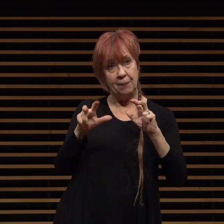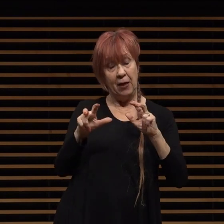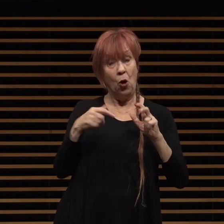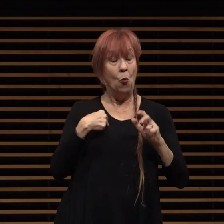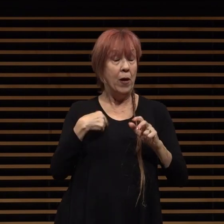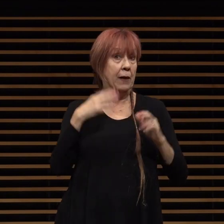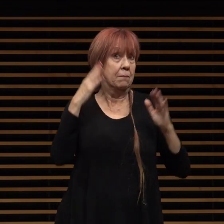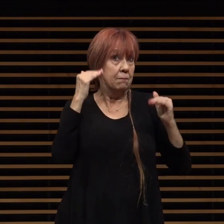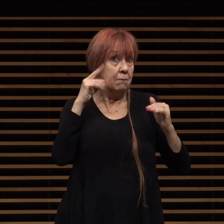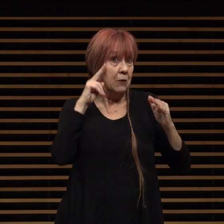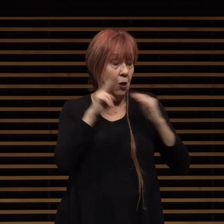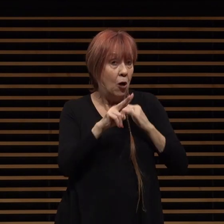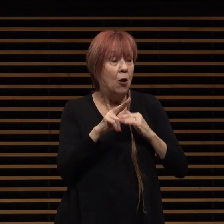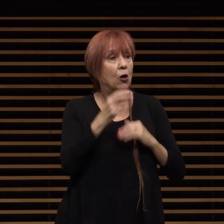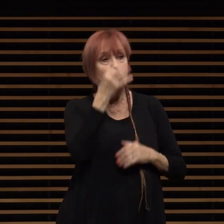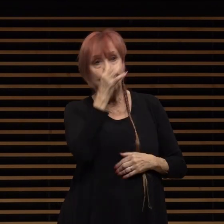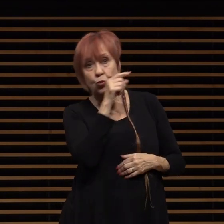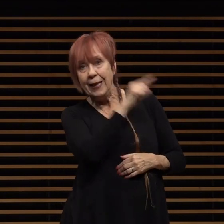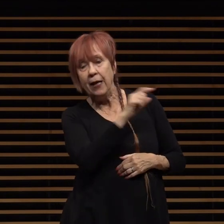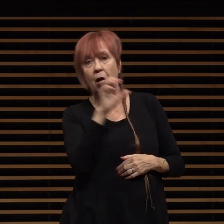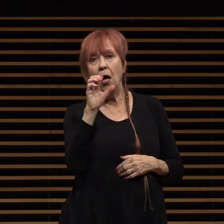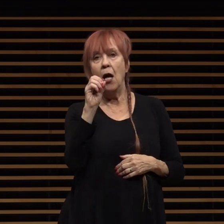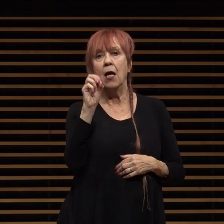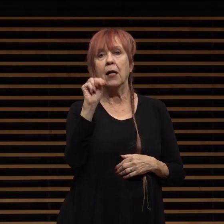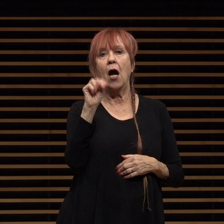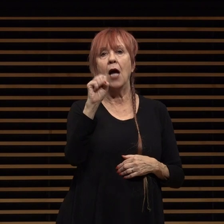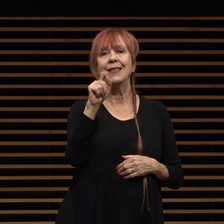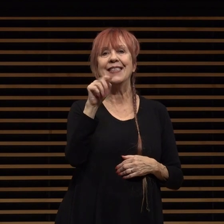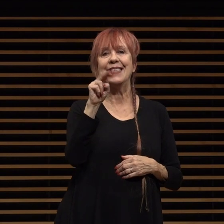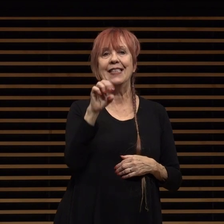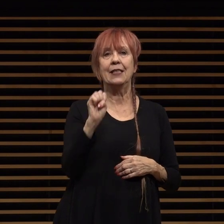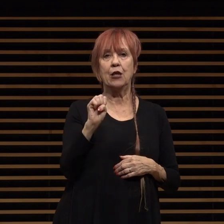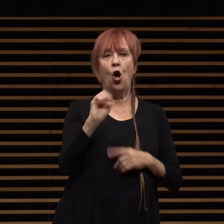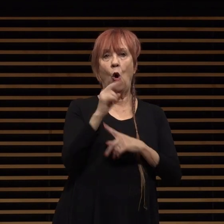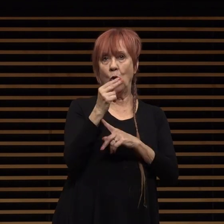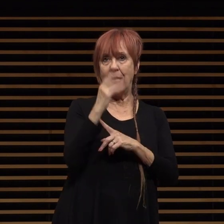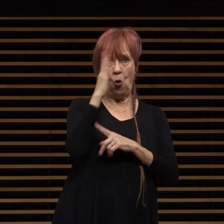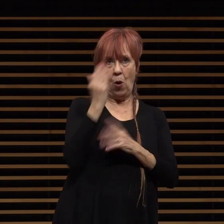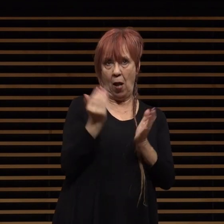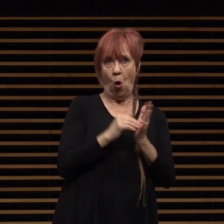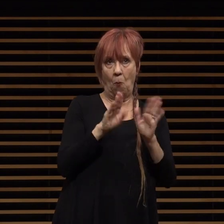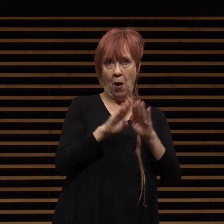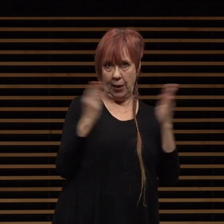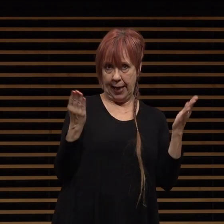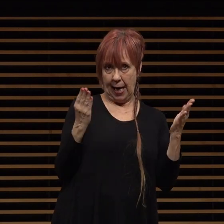constance hotel to reopen under new